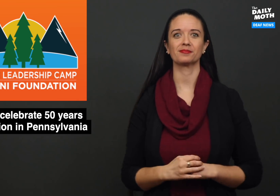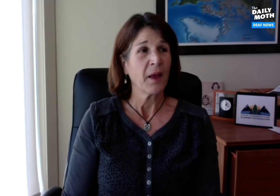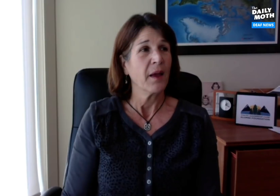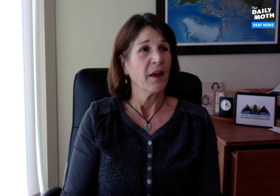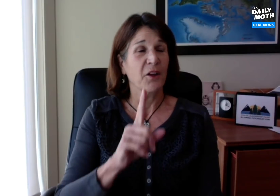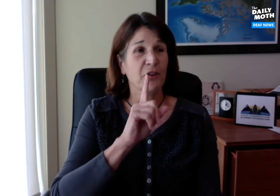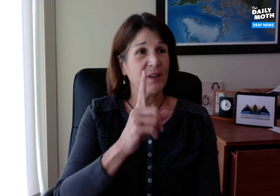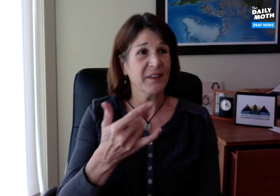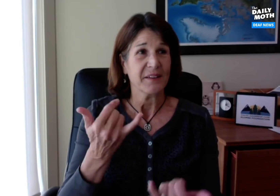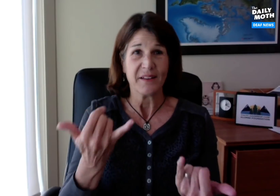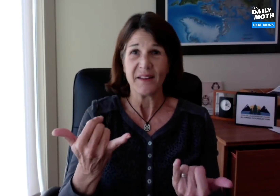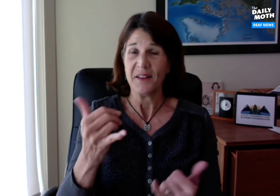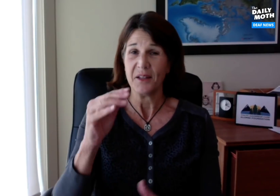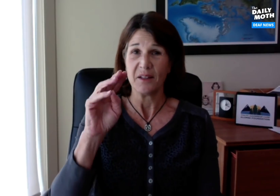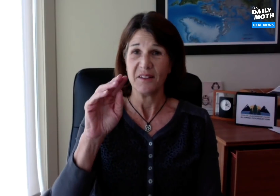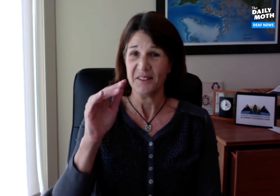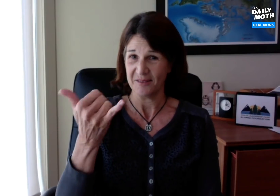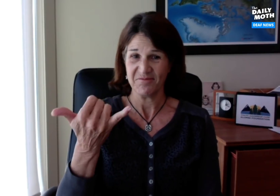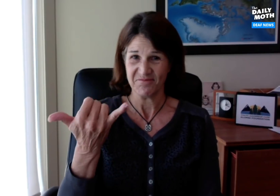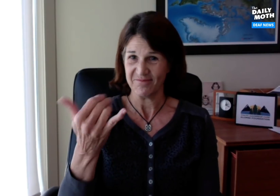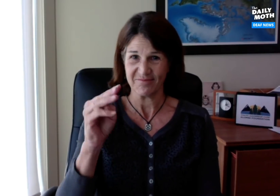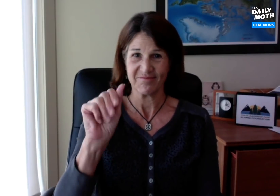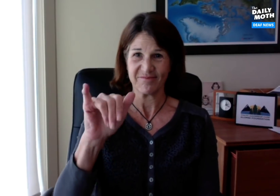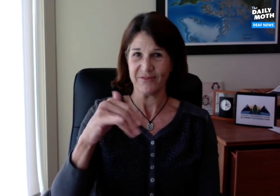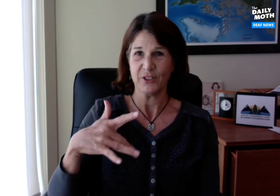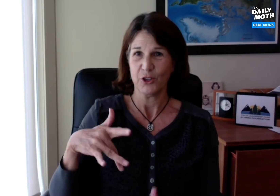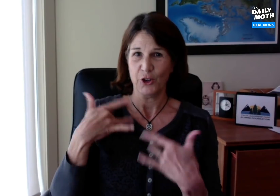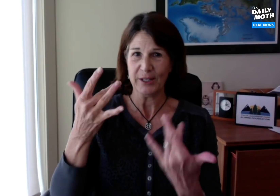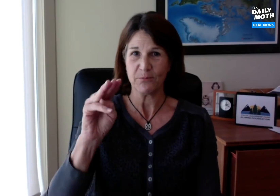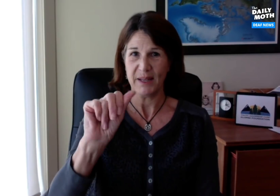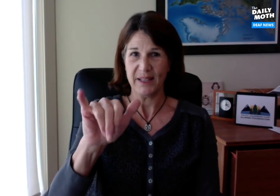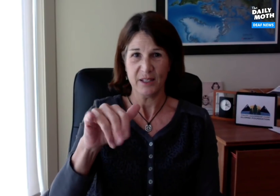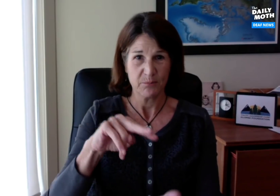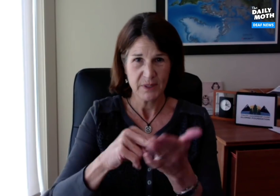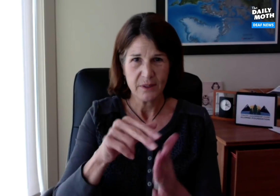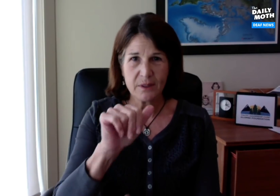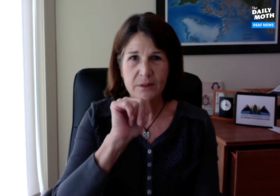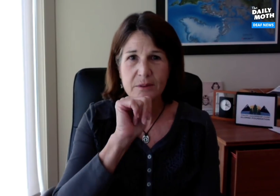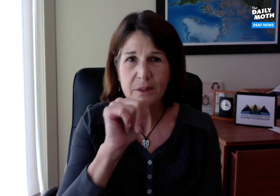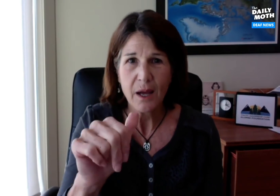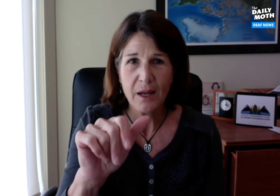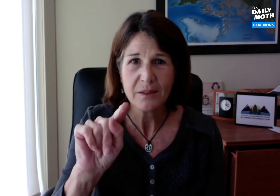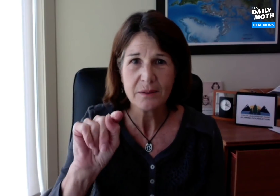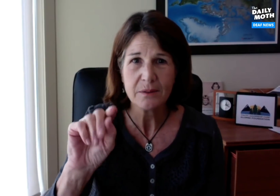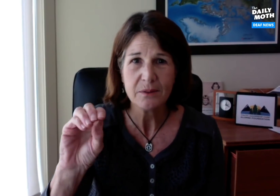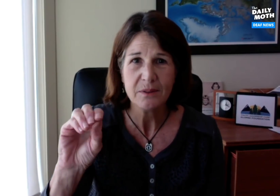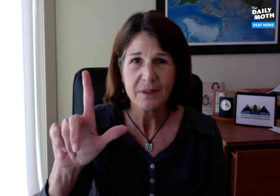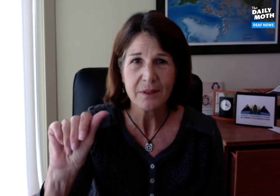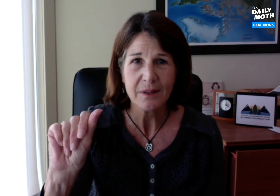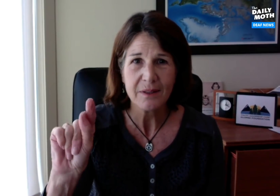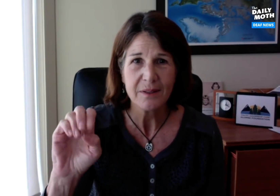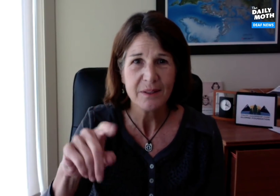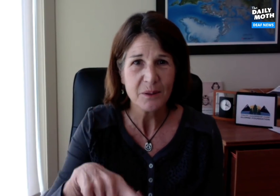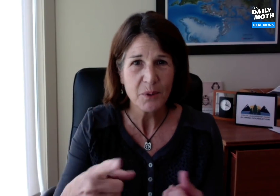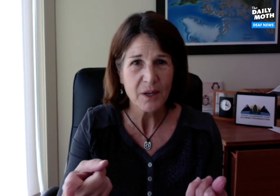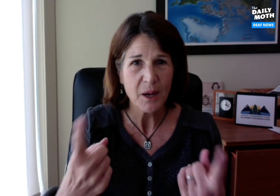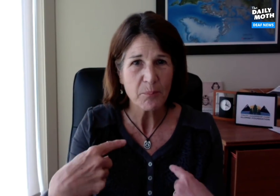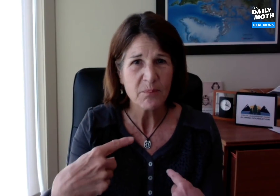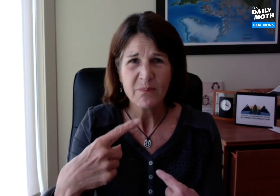Really, it's now May, it is not too late to come.